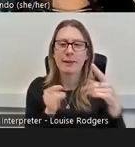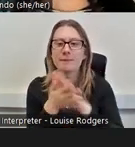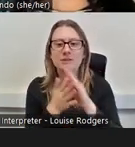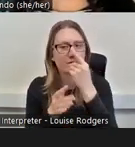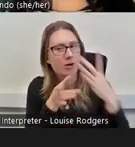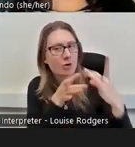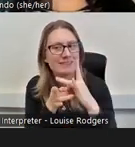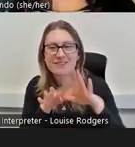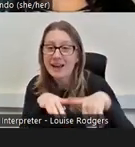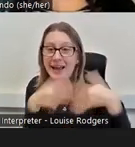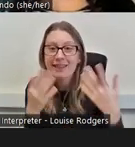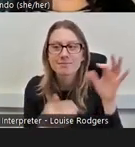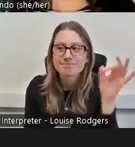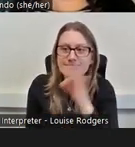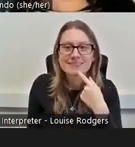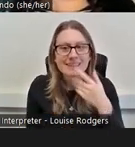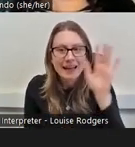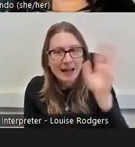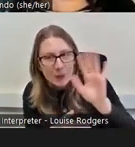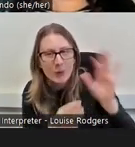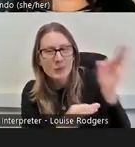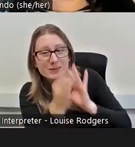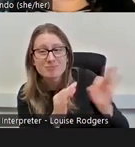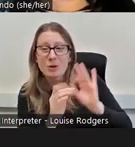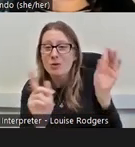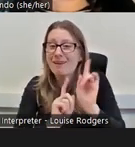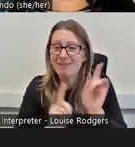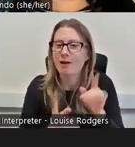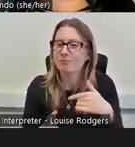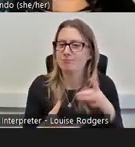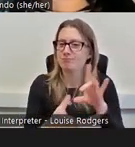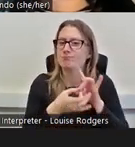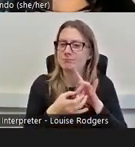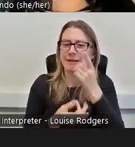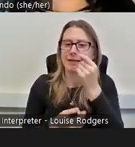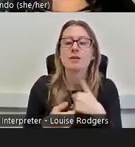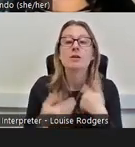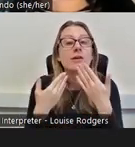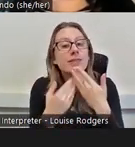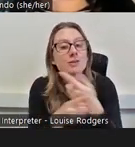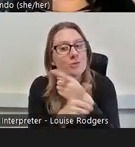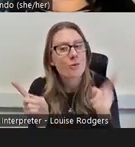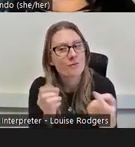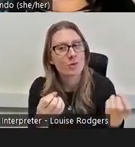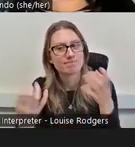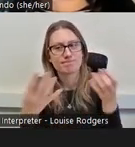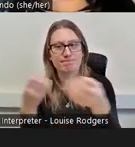ask a question, so thank you very much for everyone who contributed today and you've,